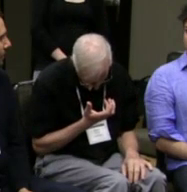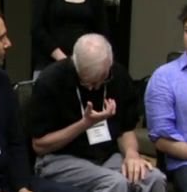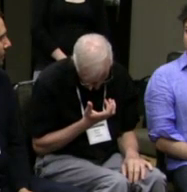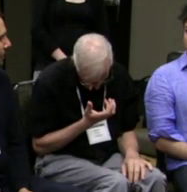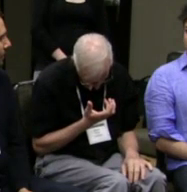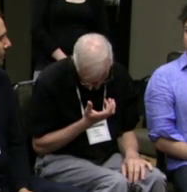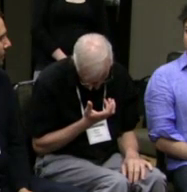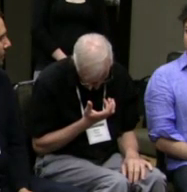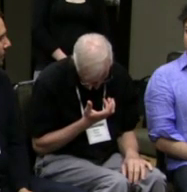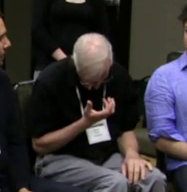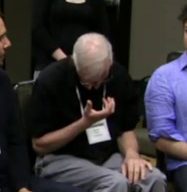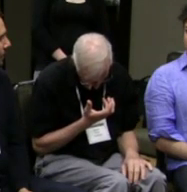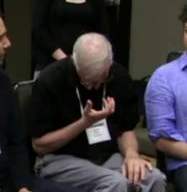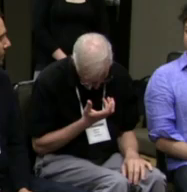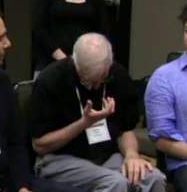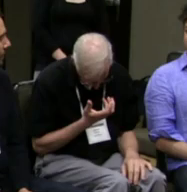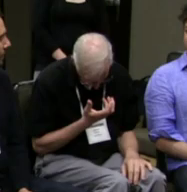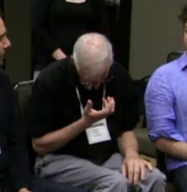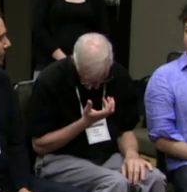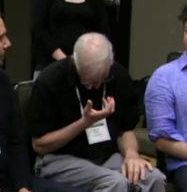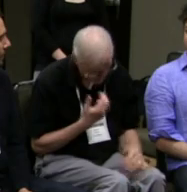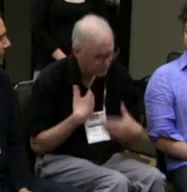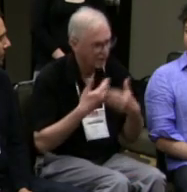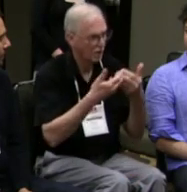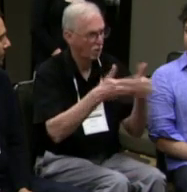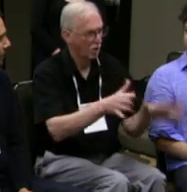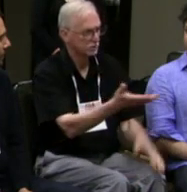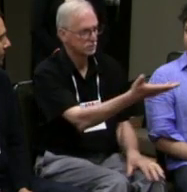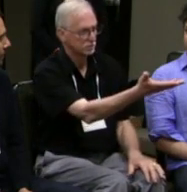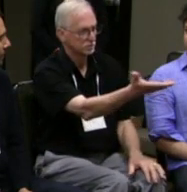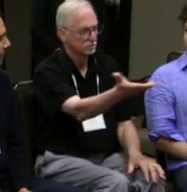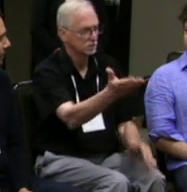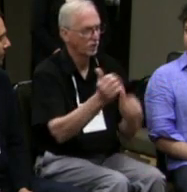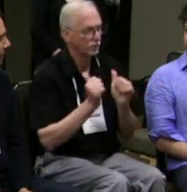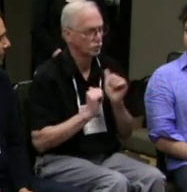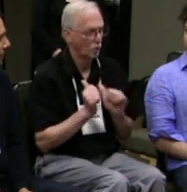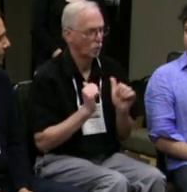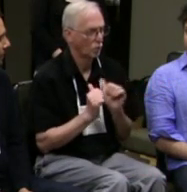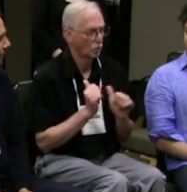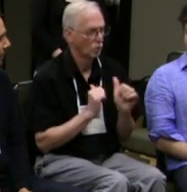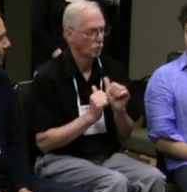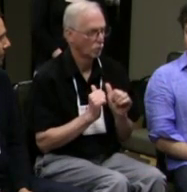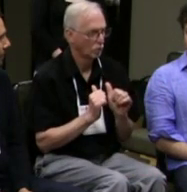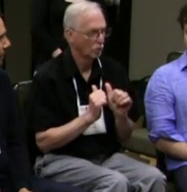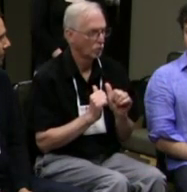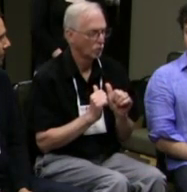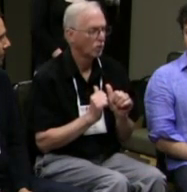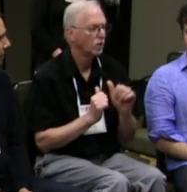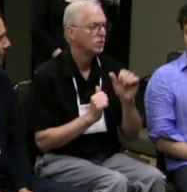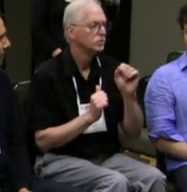It makes me think about listening to the radio where really they're focused so much on their phone,